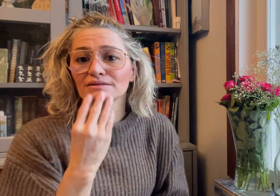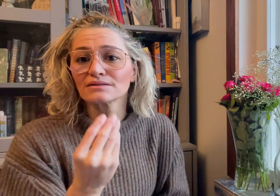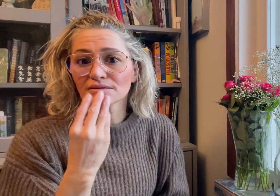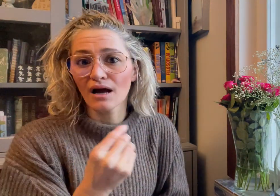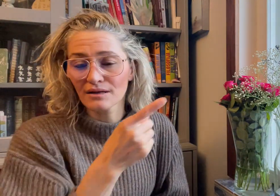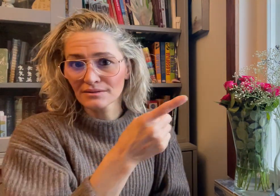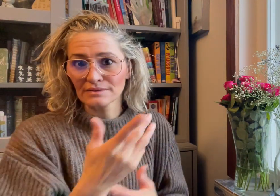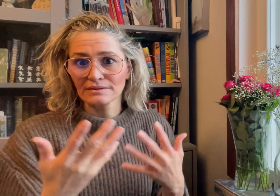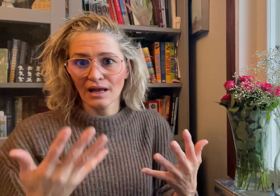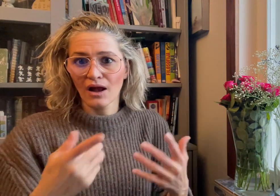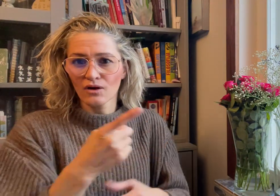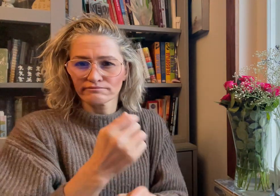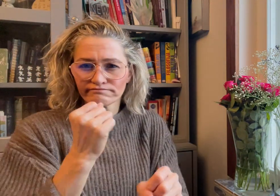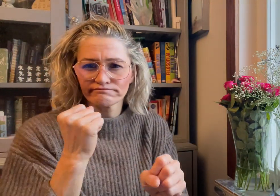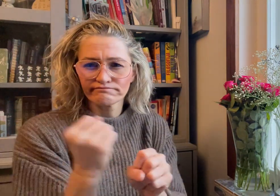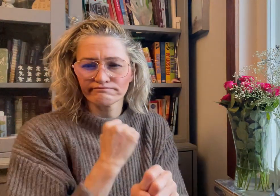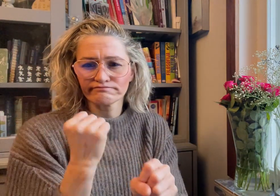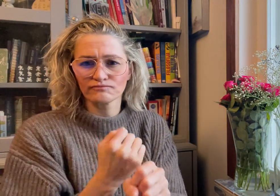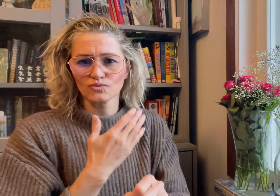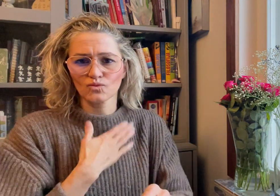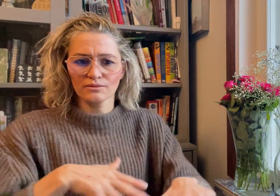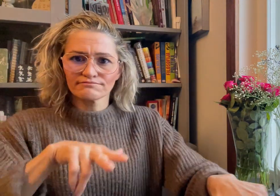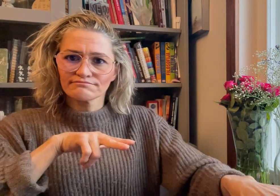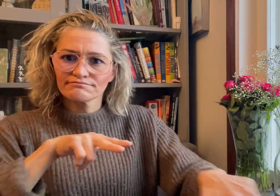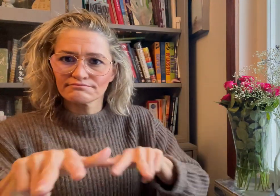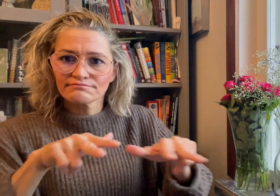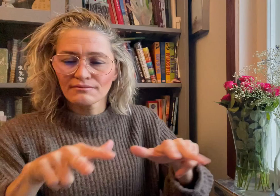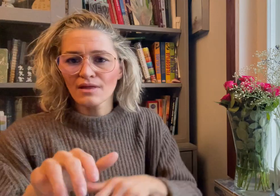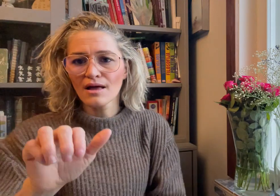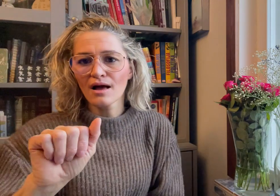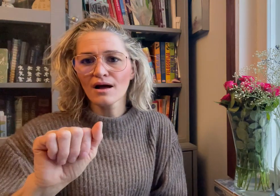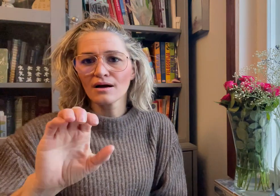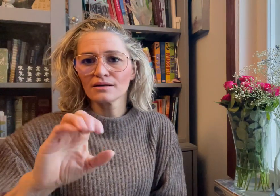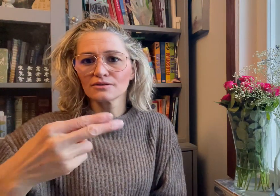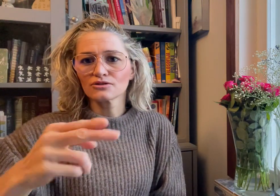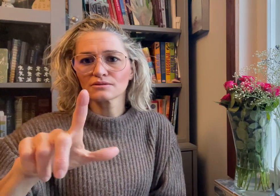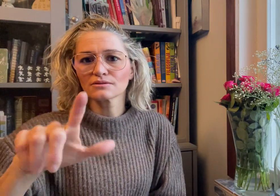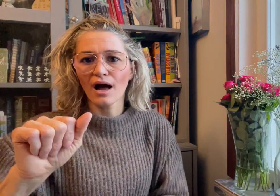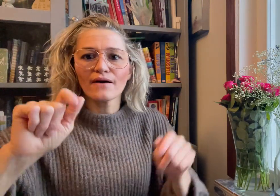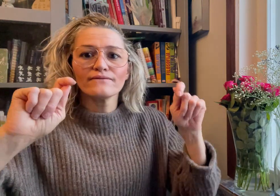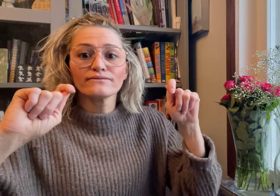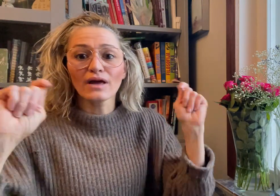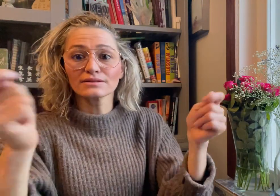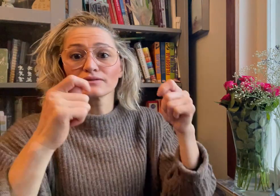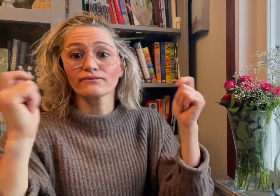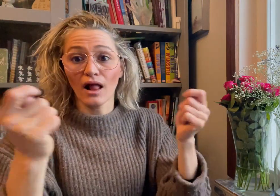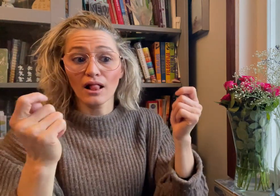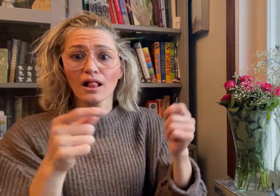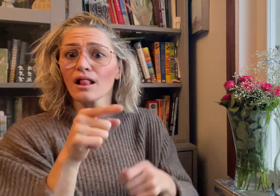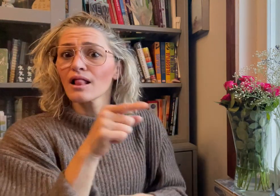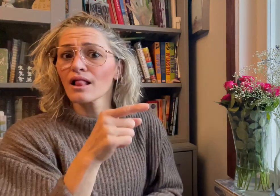is working on organizing Achla Festival, which will be the